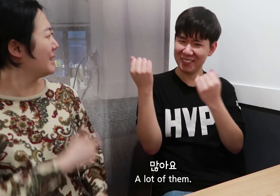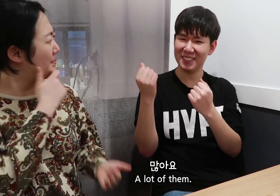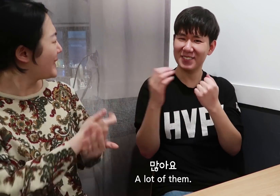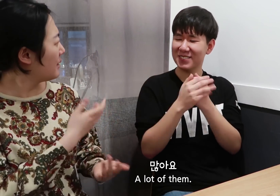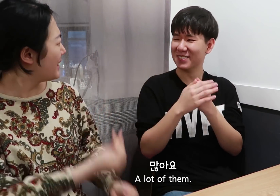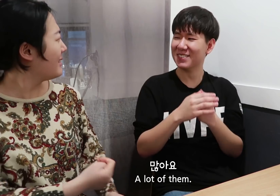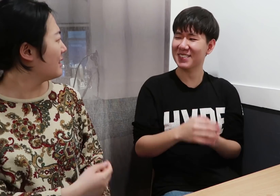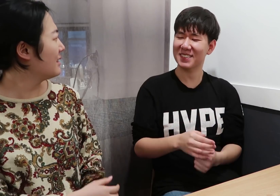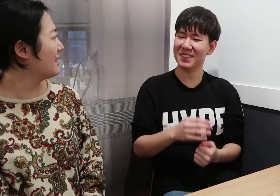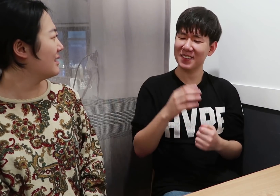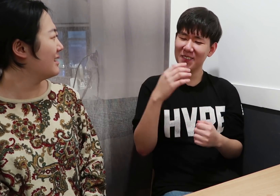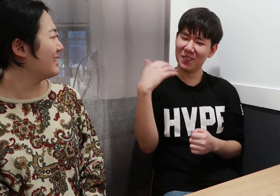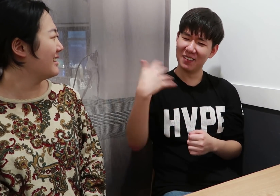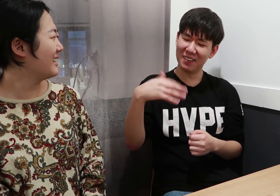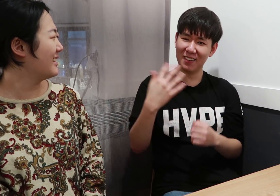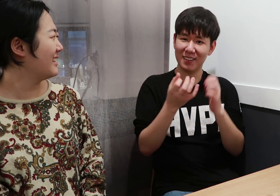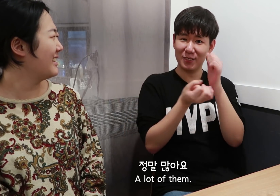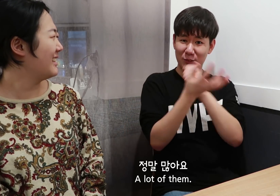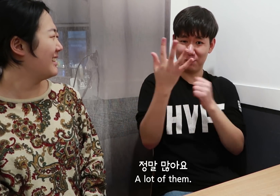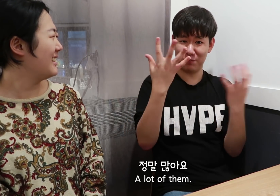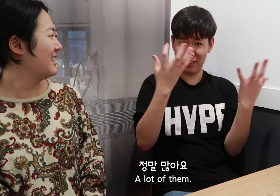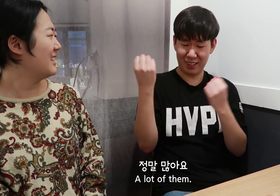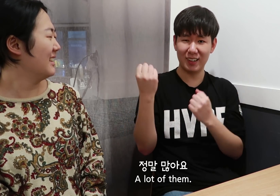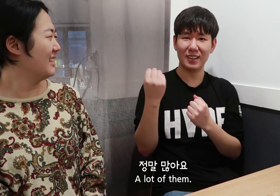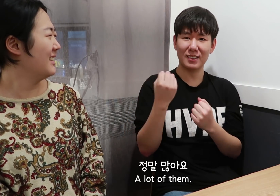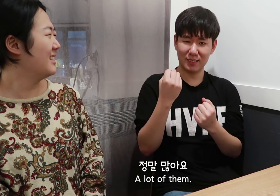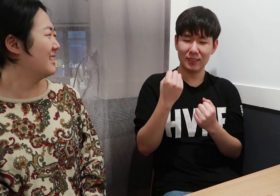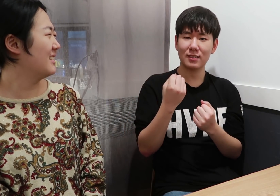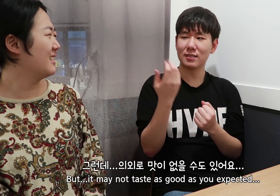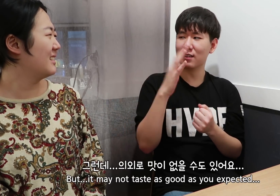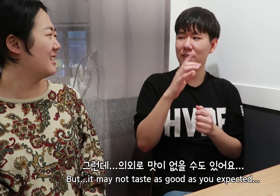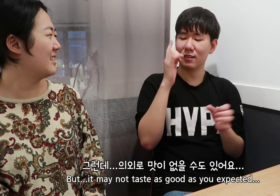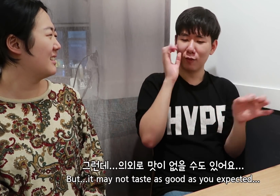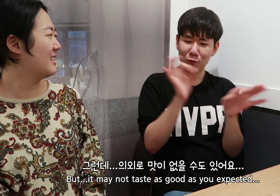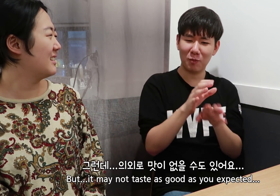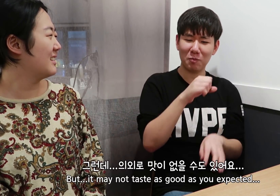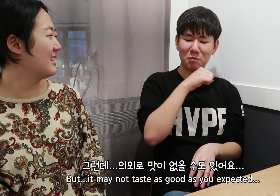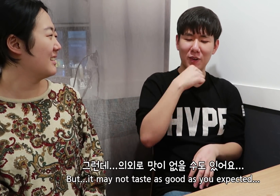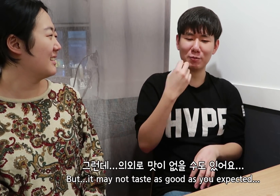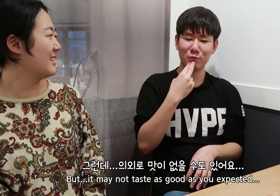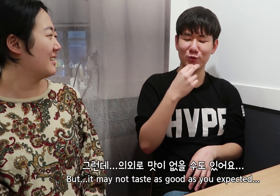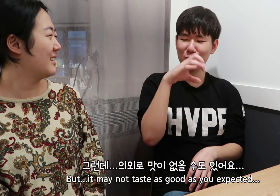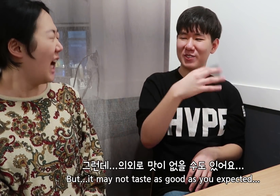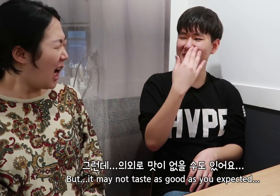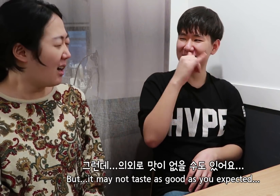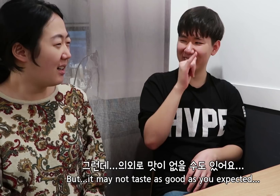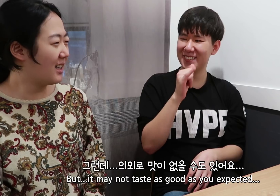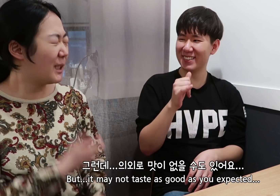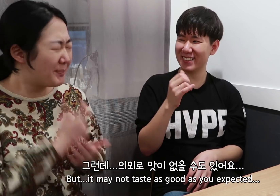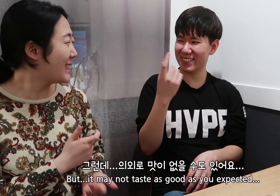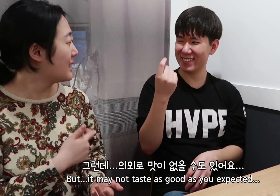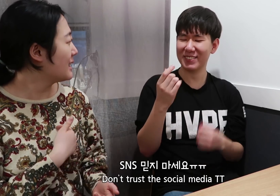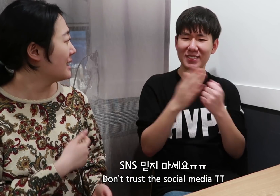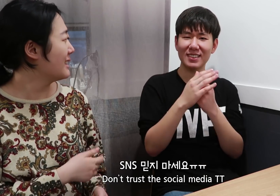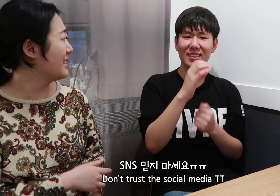A lot of them. But...it may not taste as good as you expected..